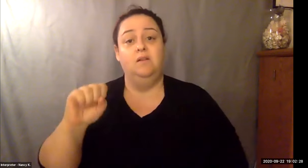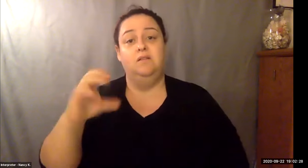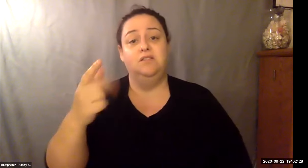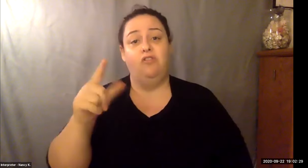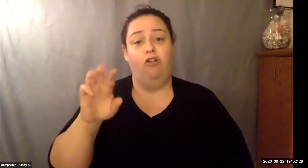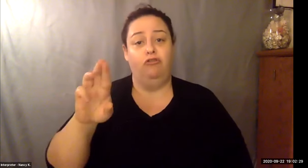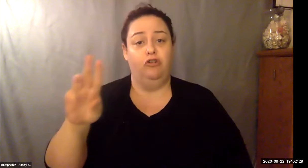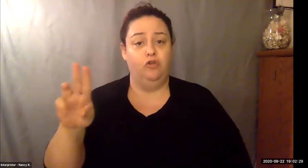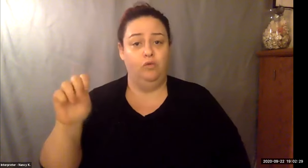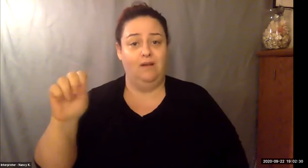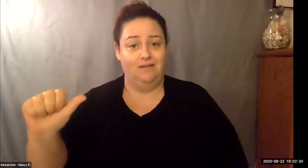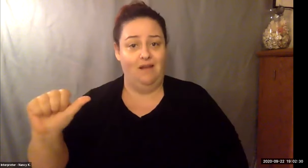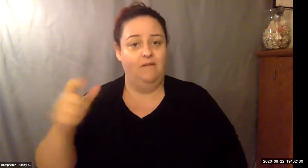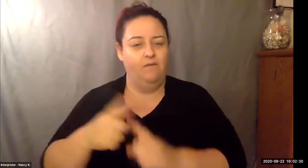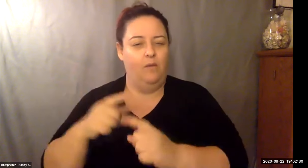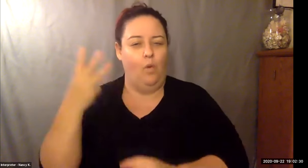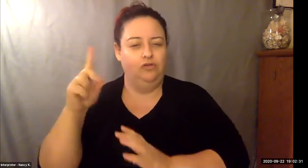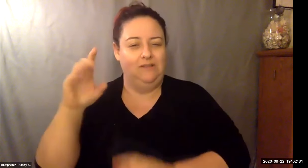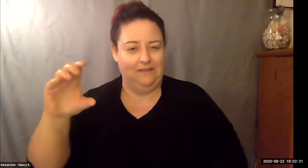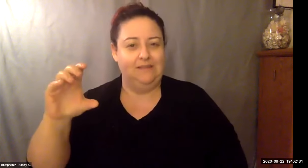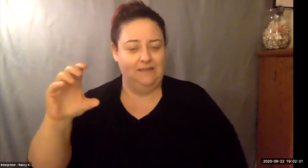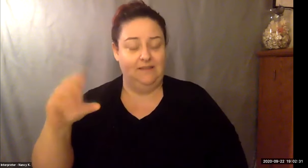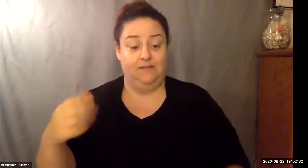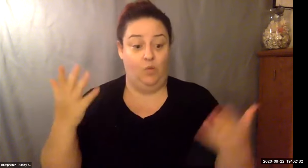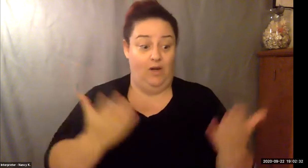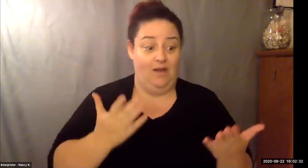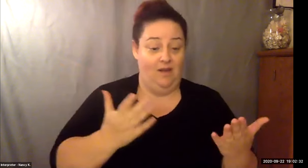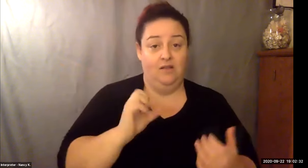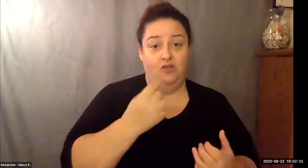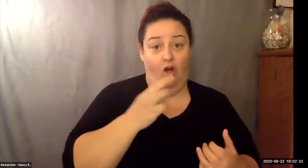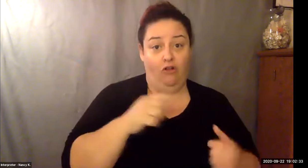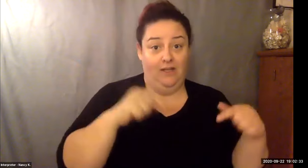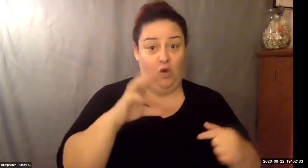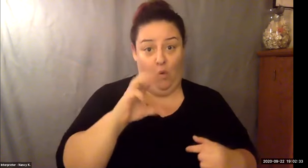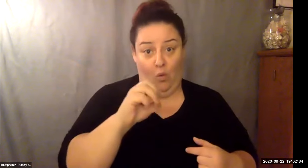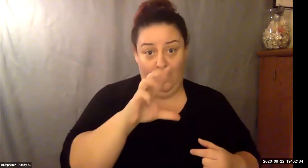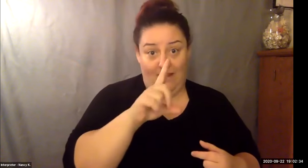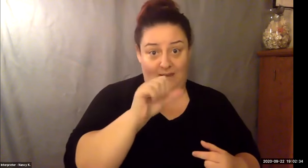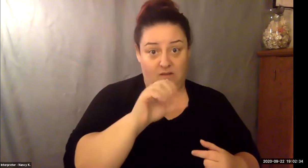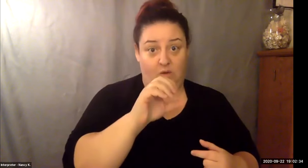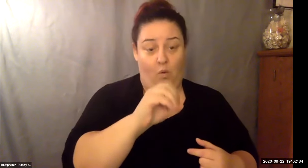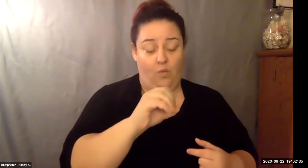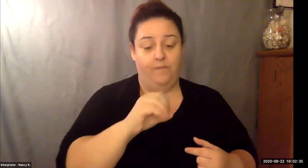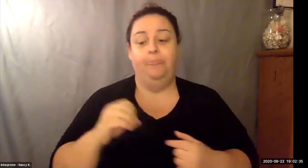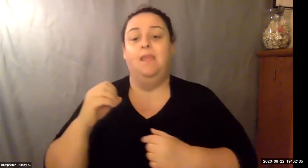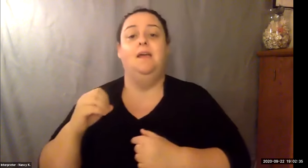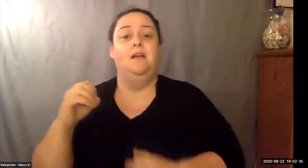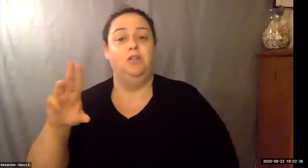Keith Wolling: That weekly no stats on hotel occupancy is but on the hotel online, you do get articles and unique things so shows hotels, maybe selling